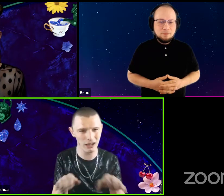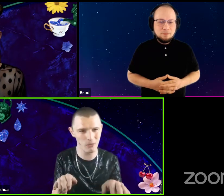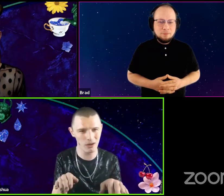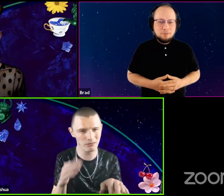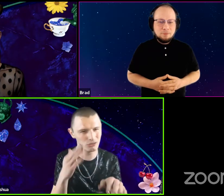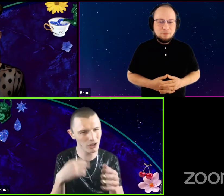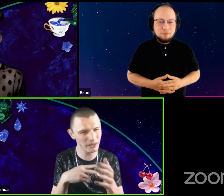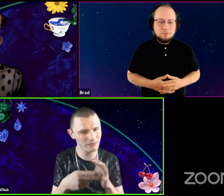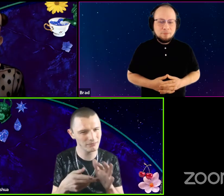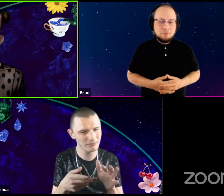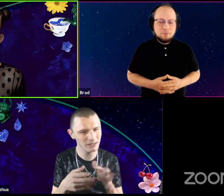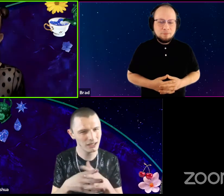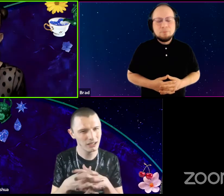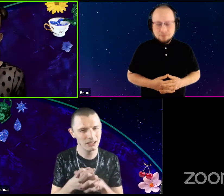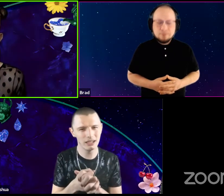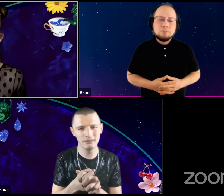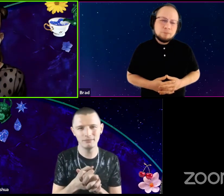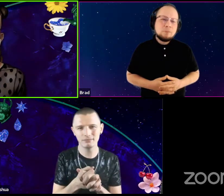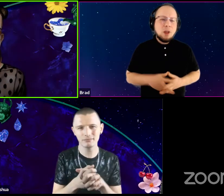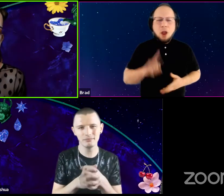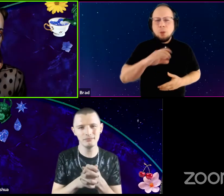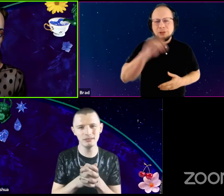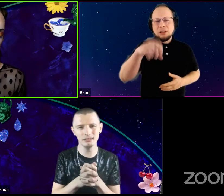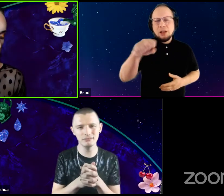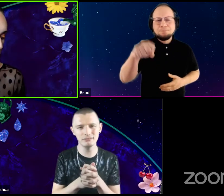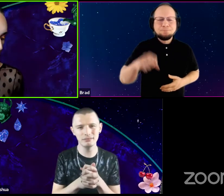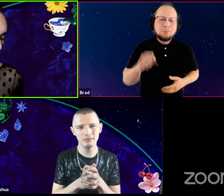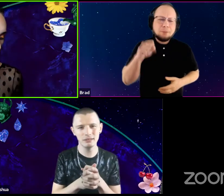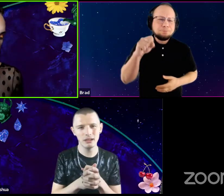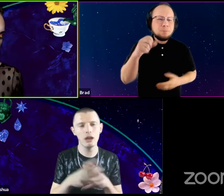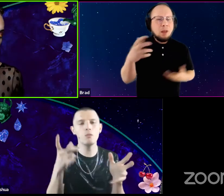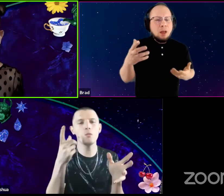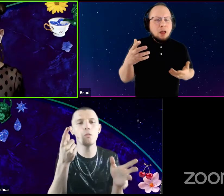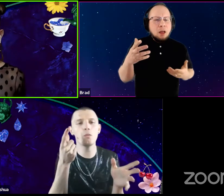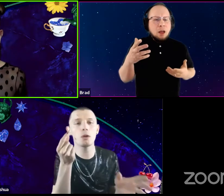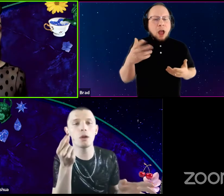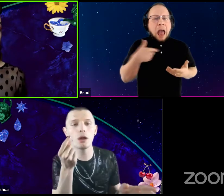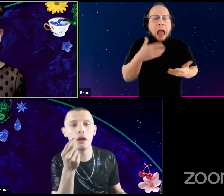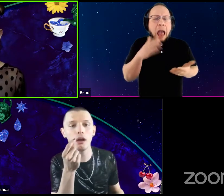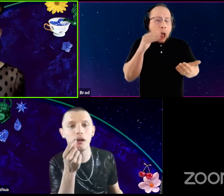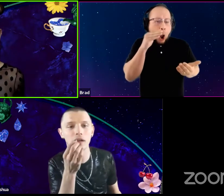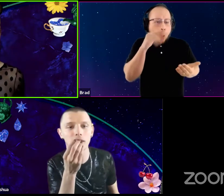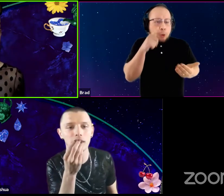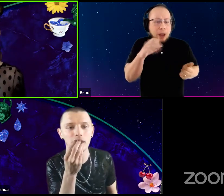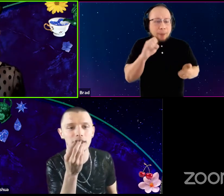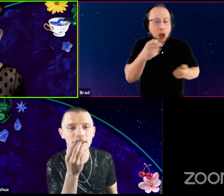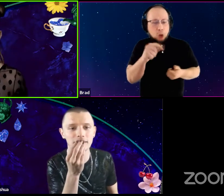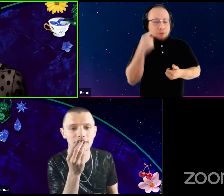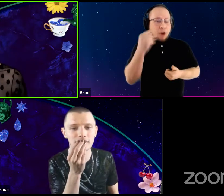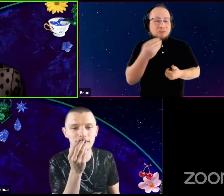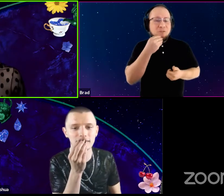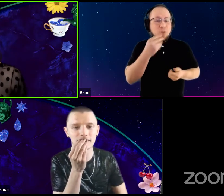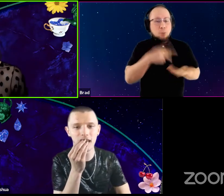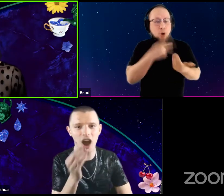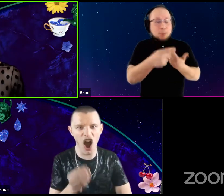You know what I mean? Yeah. Oh 100%. Yeah. Yeah. Um, well, I hope you get to be the host of a food show. What were you gonna say?